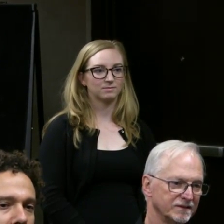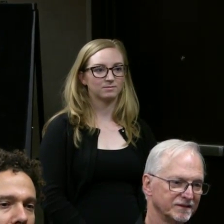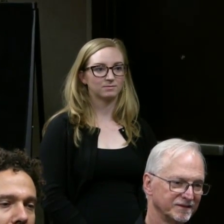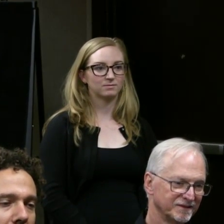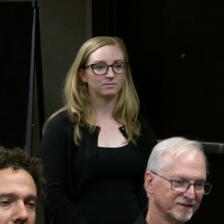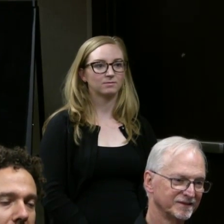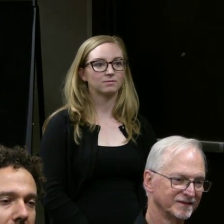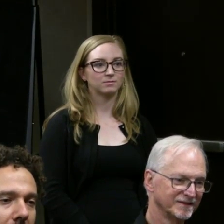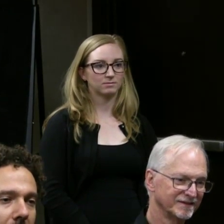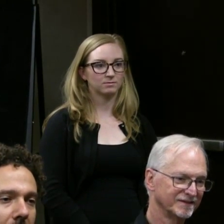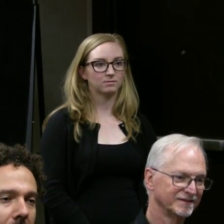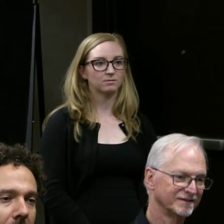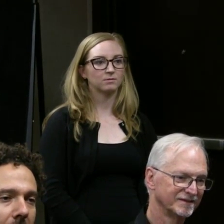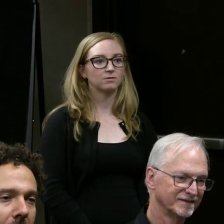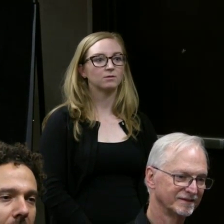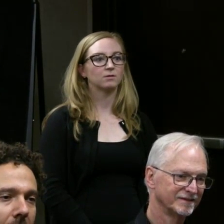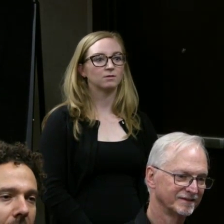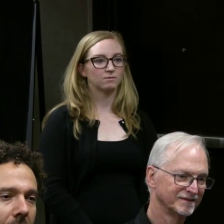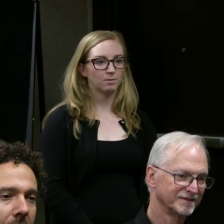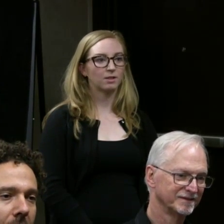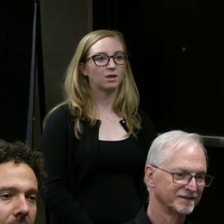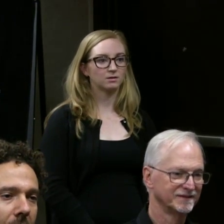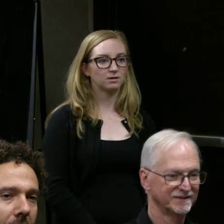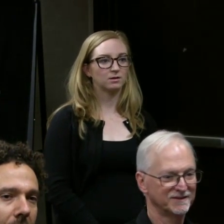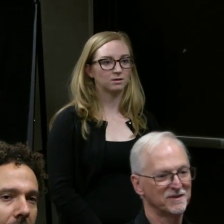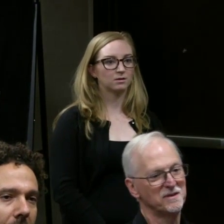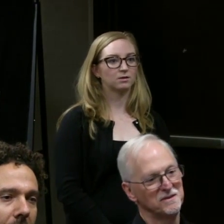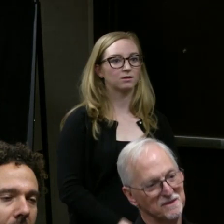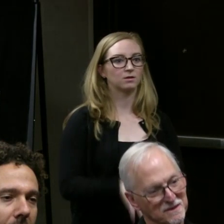I'm from London in the U.K. and I run a program